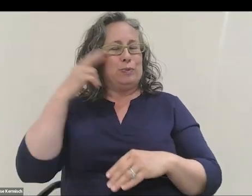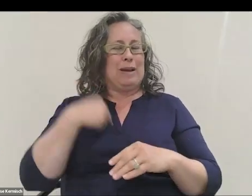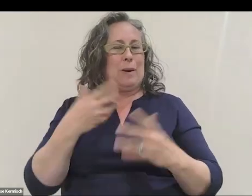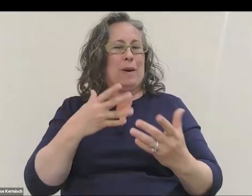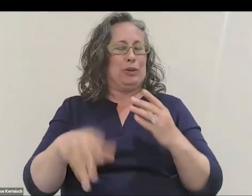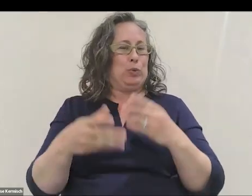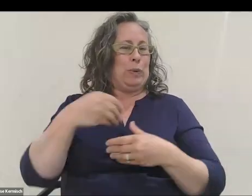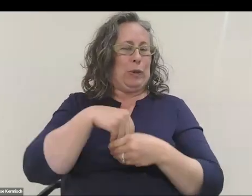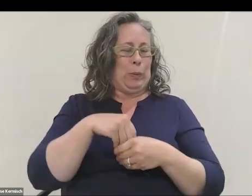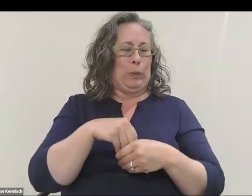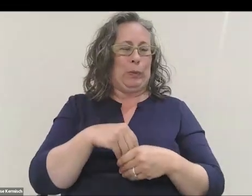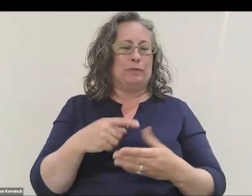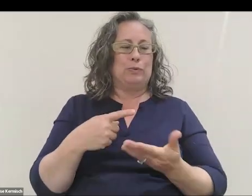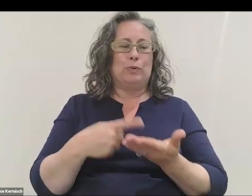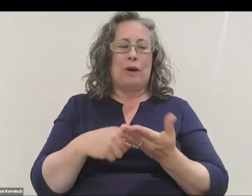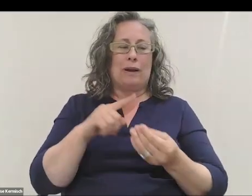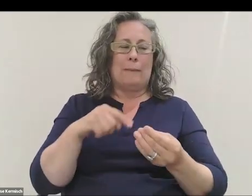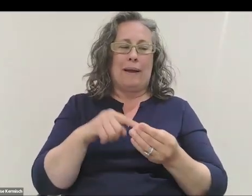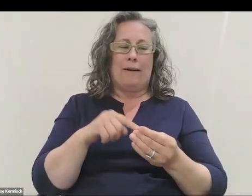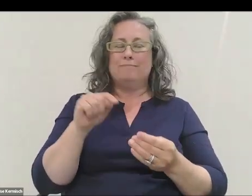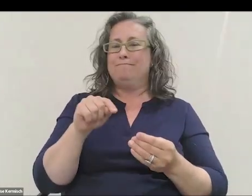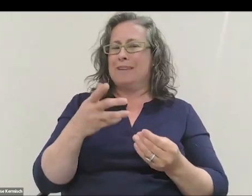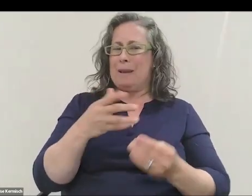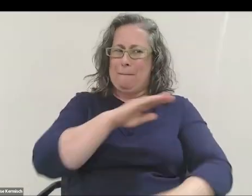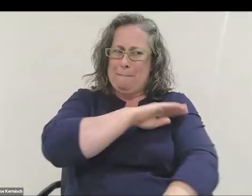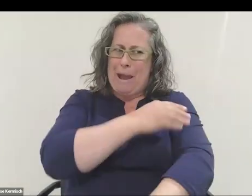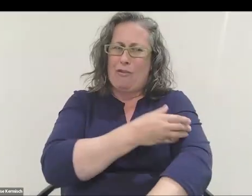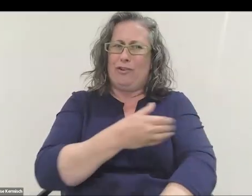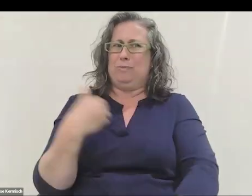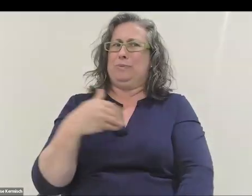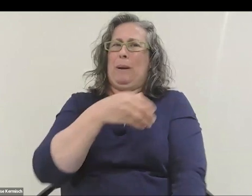that was just to talk about this really sort of powerful experience I had up there.